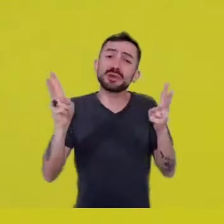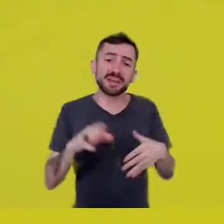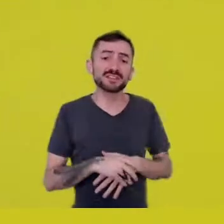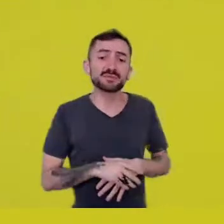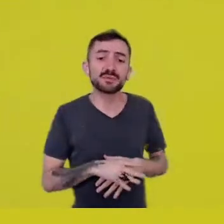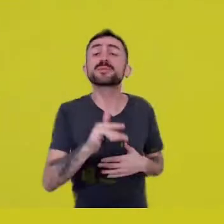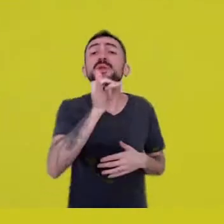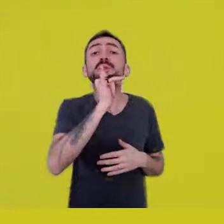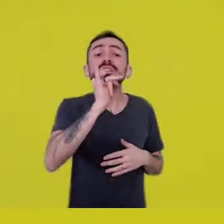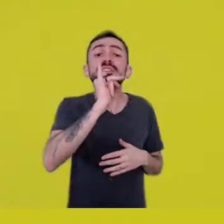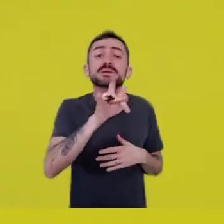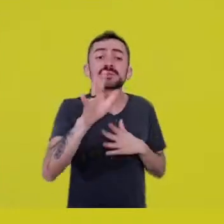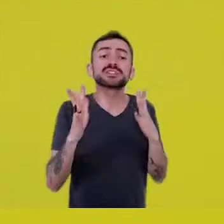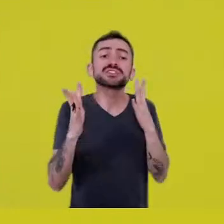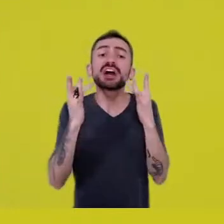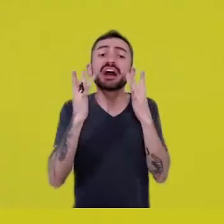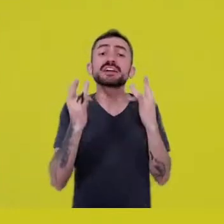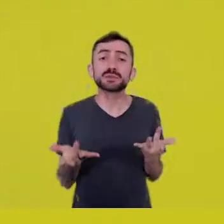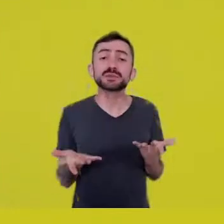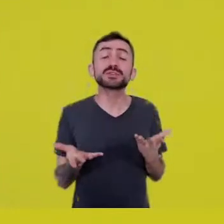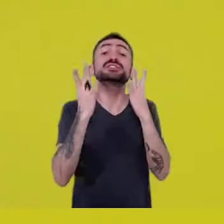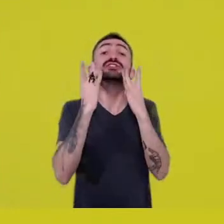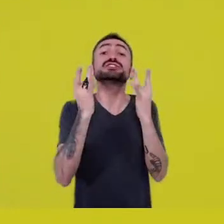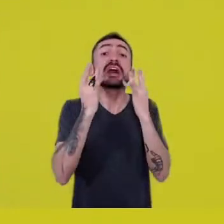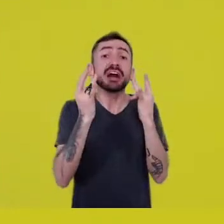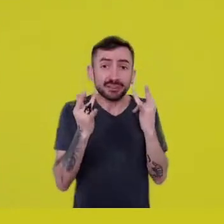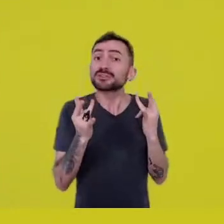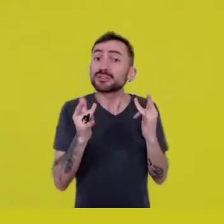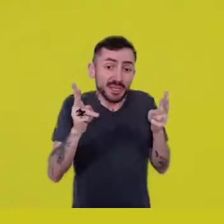we could say we’ve never been so out of it like right now.